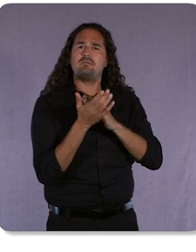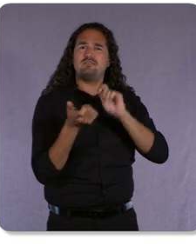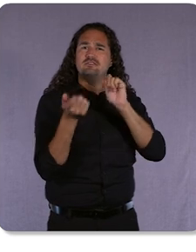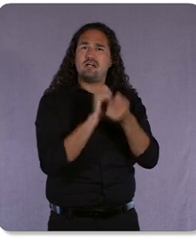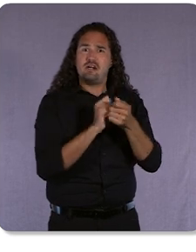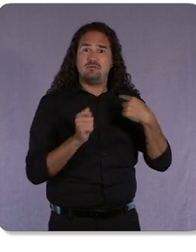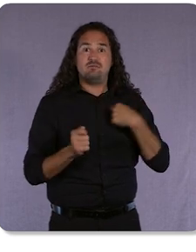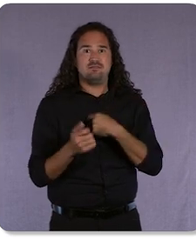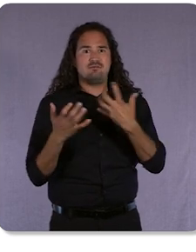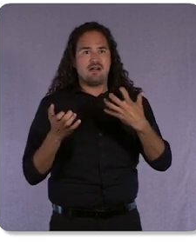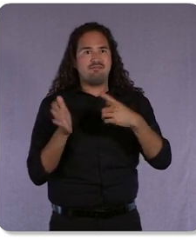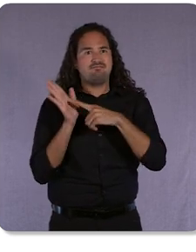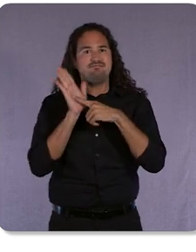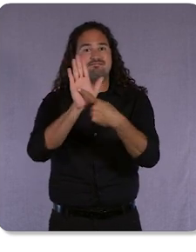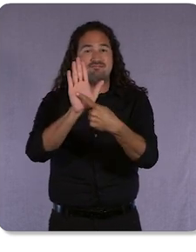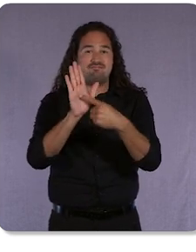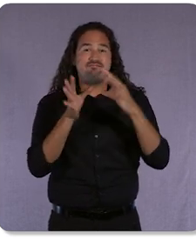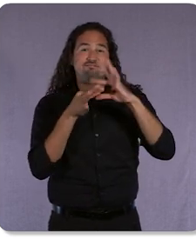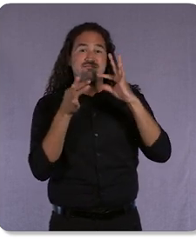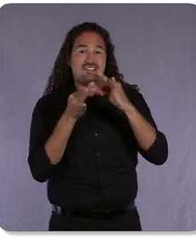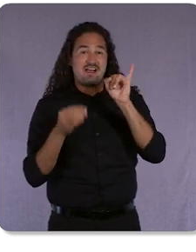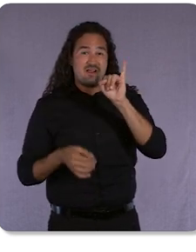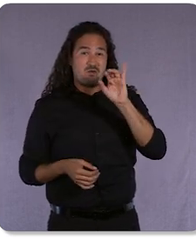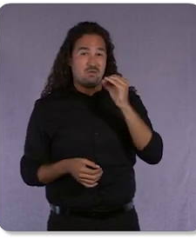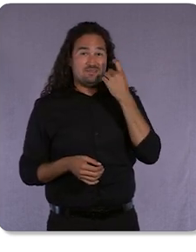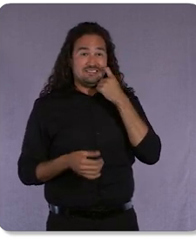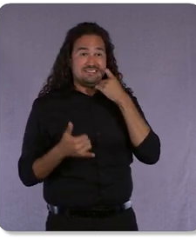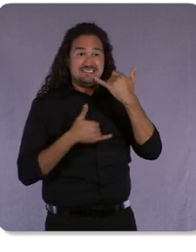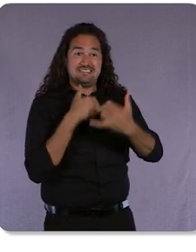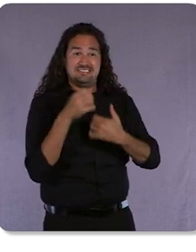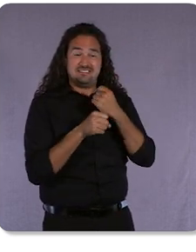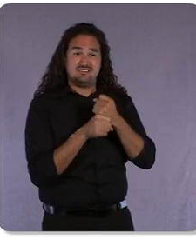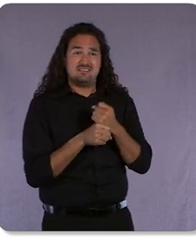A few years ago, computers couldn’t tell the difference between a dog and a cow.